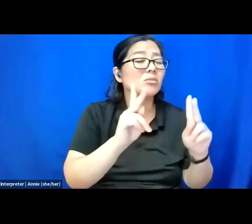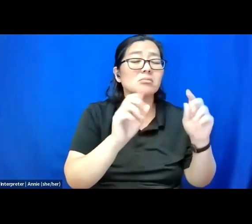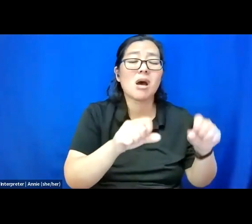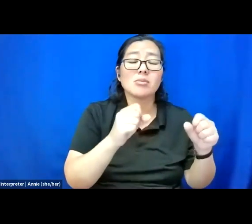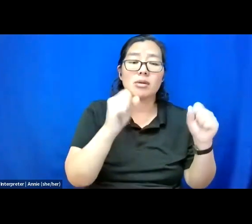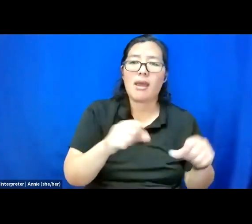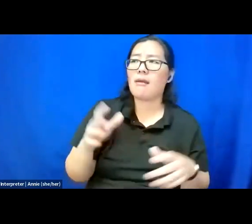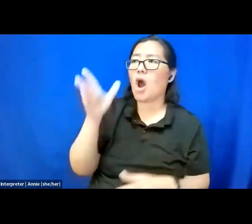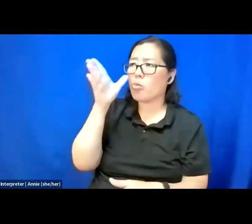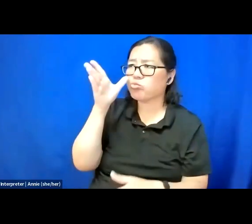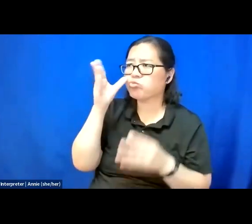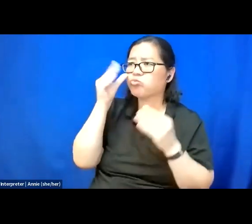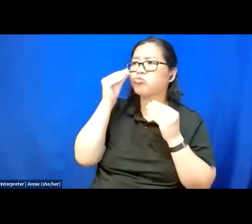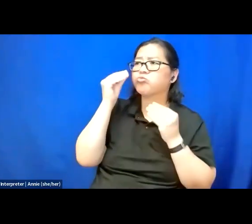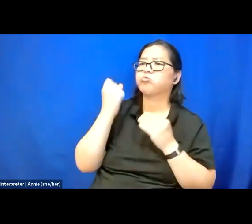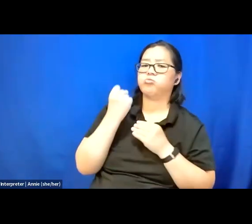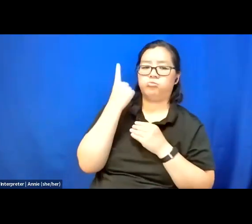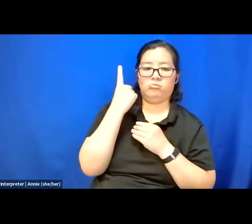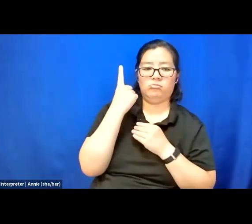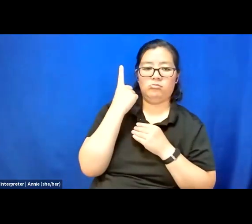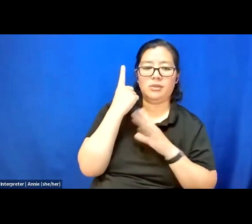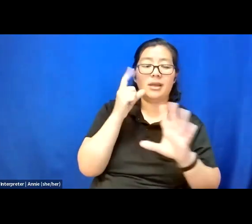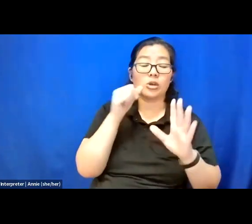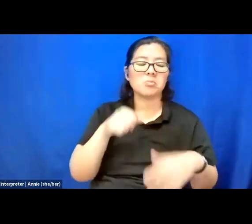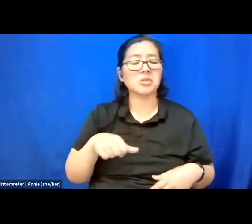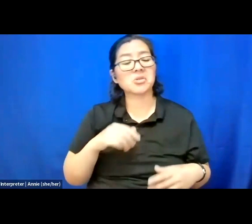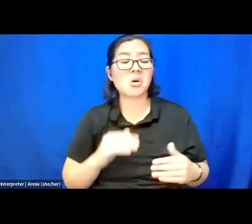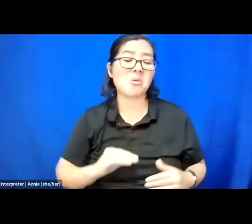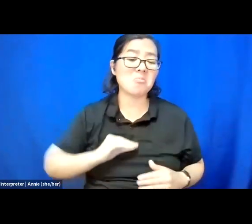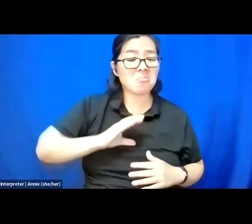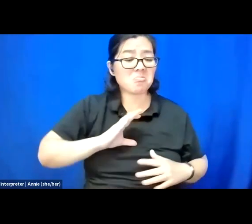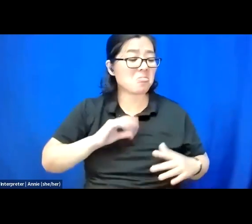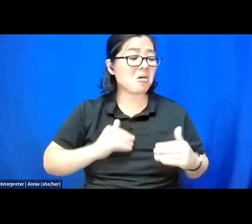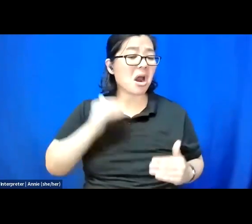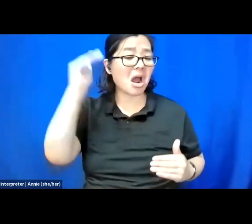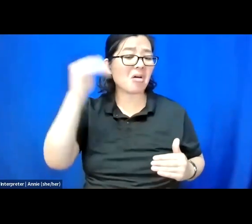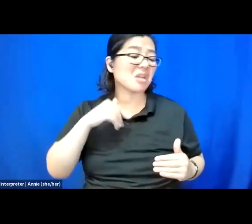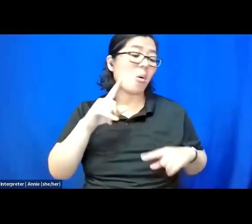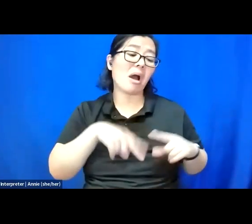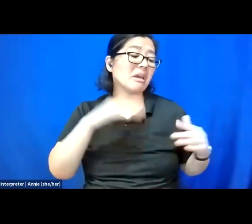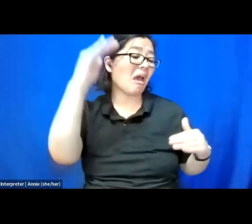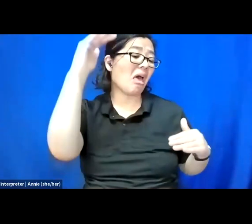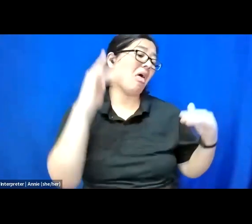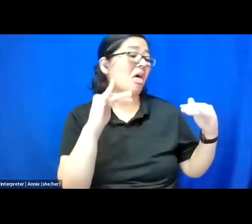And don't be so proud that you don't break down things into smaller concepts when people don't understand.